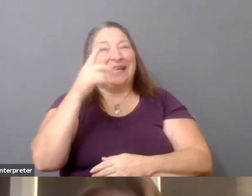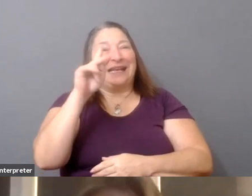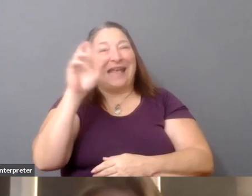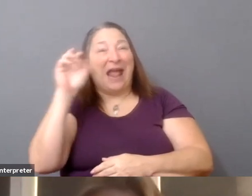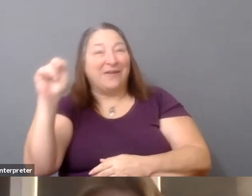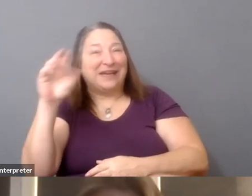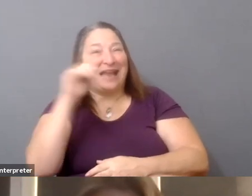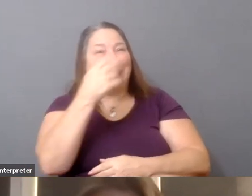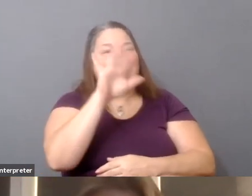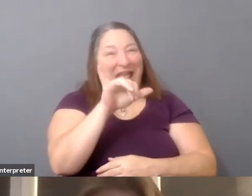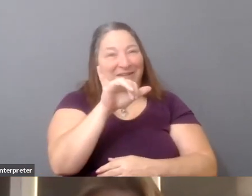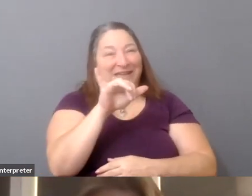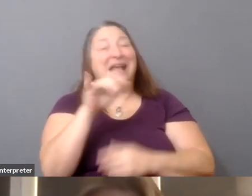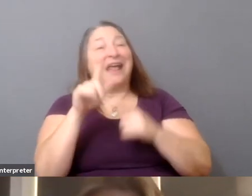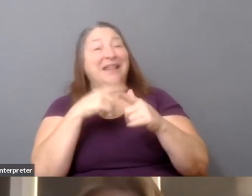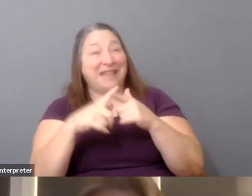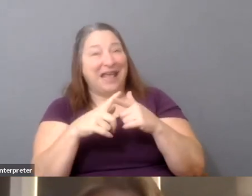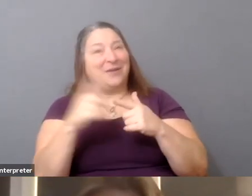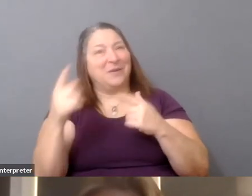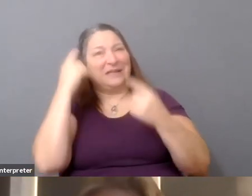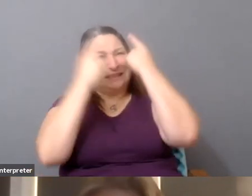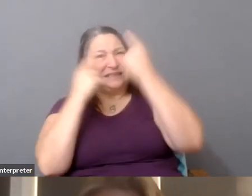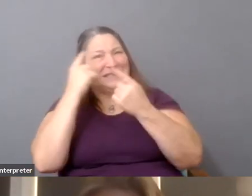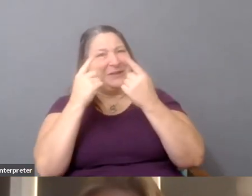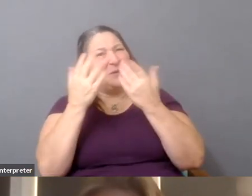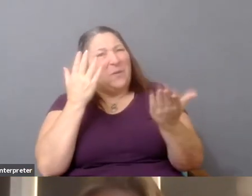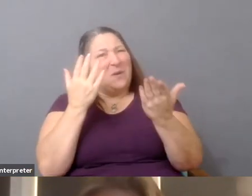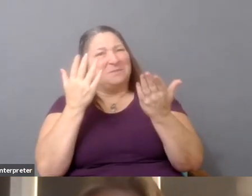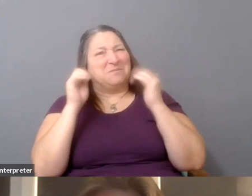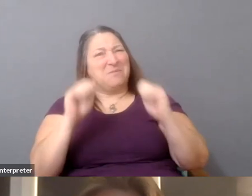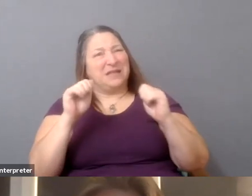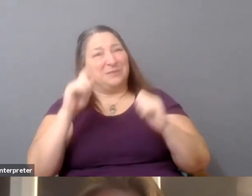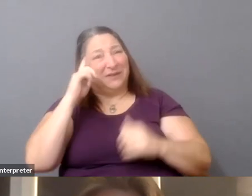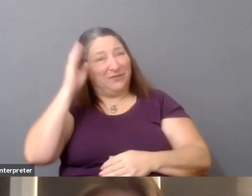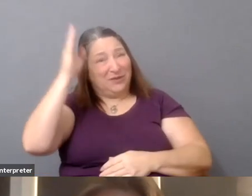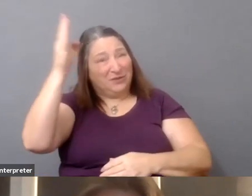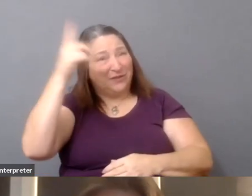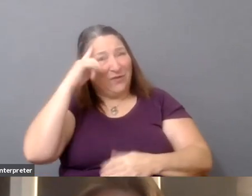about how we might consider the possible future for such an ecosystem.